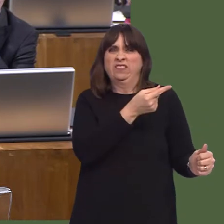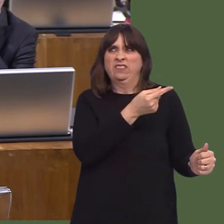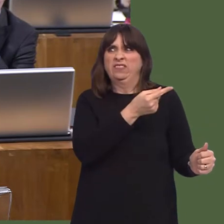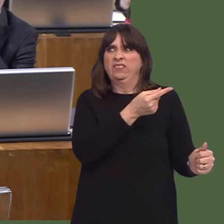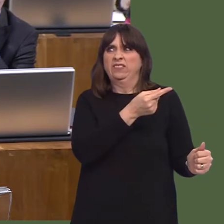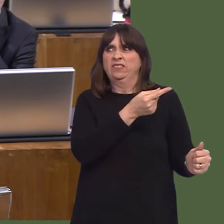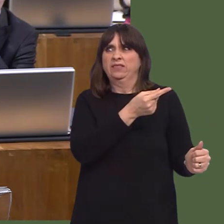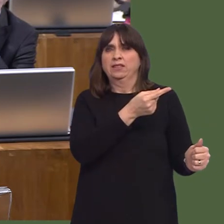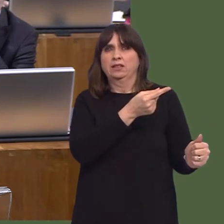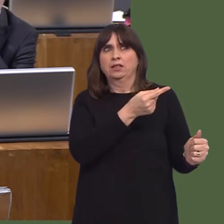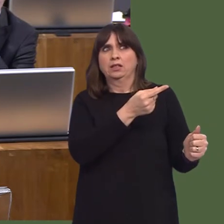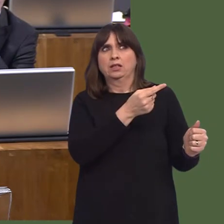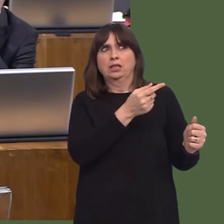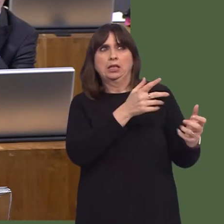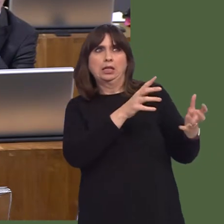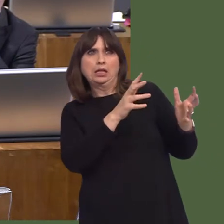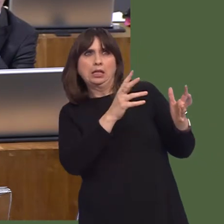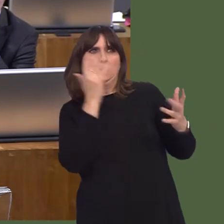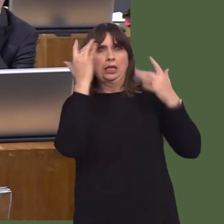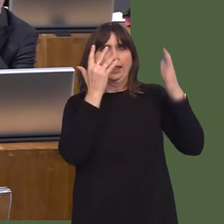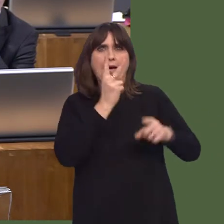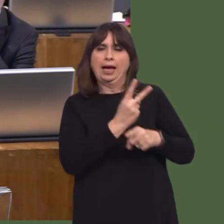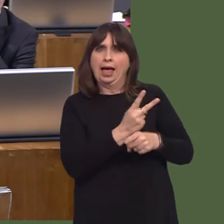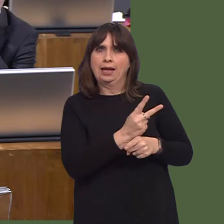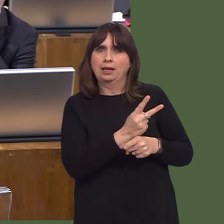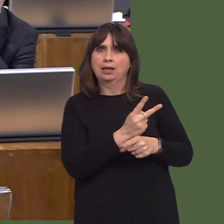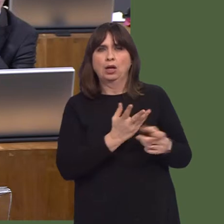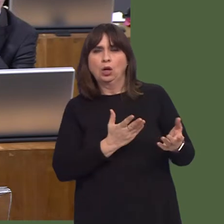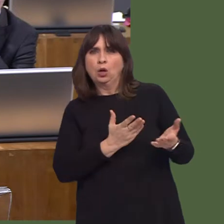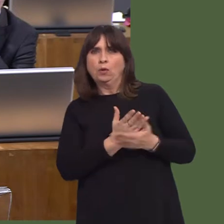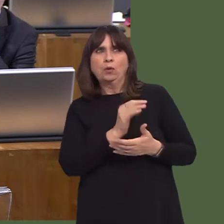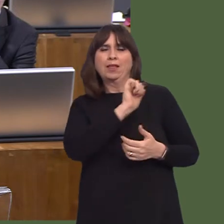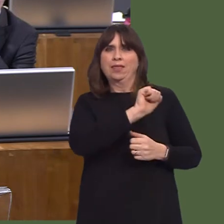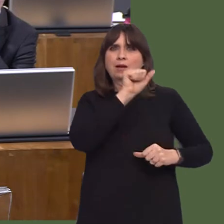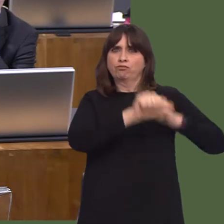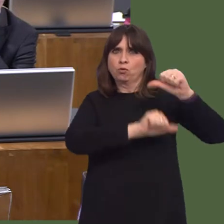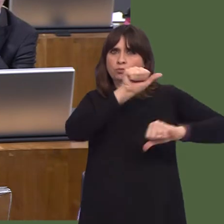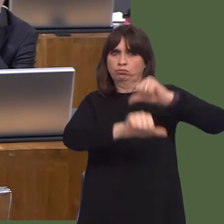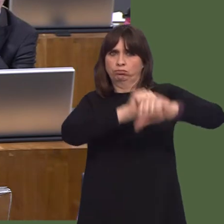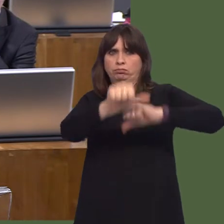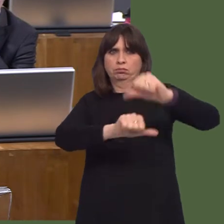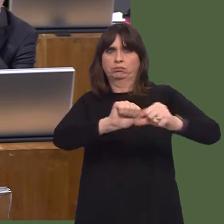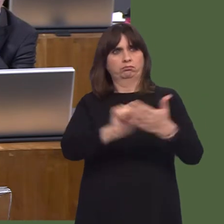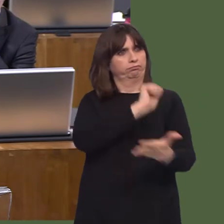amber call at risk of death or further injury? Carwyn Jones AM: That, again, needs further investigation.